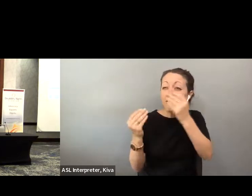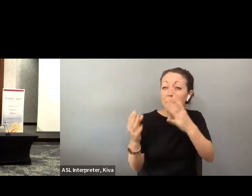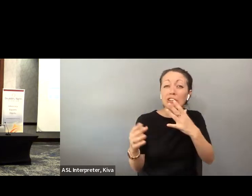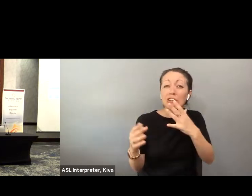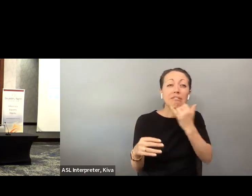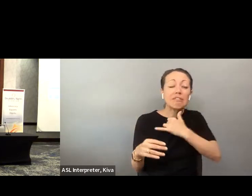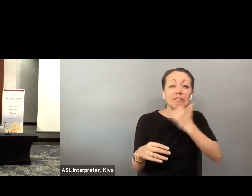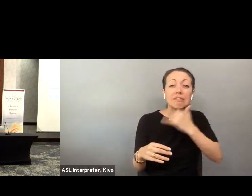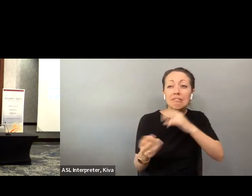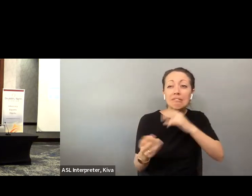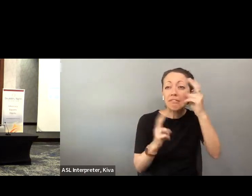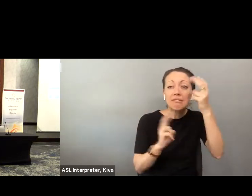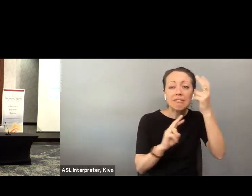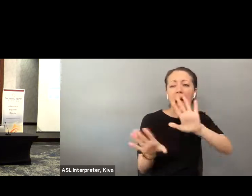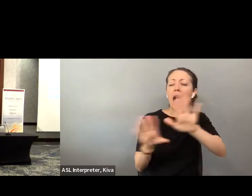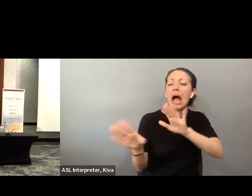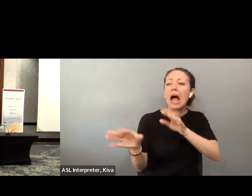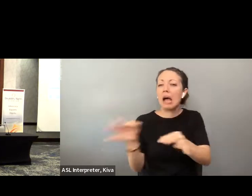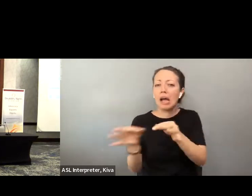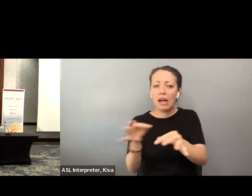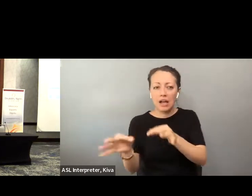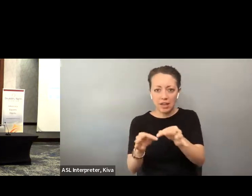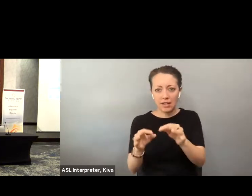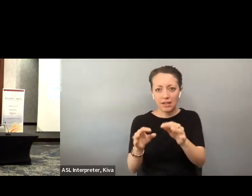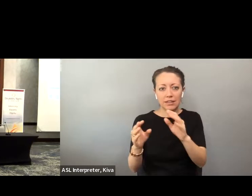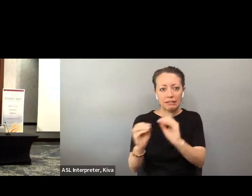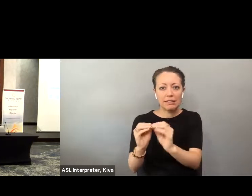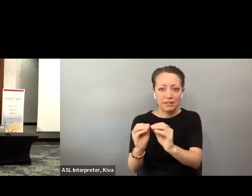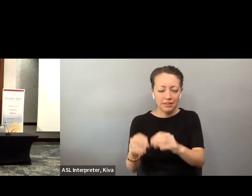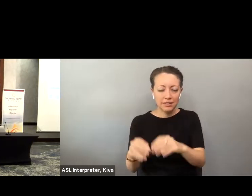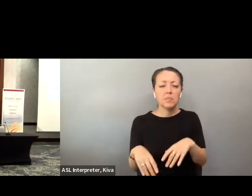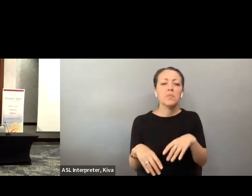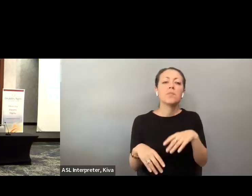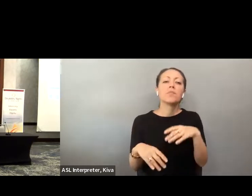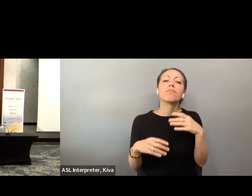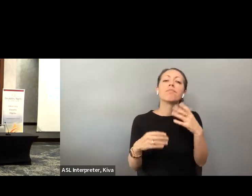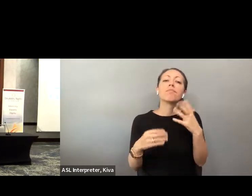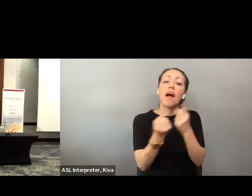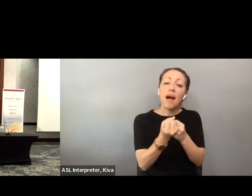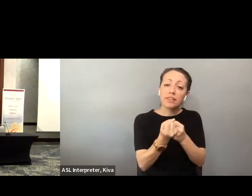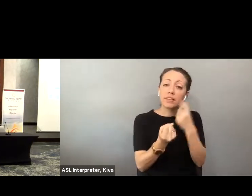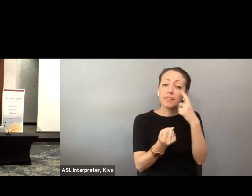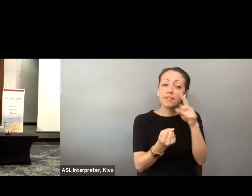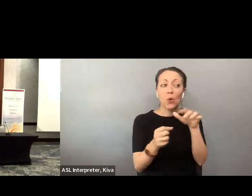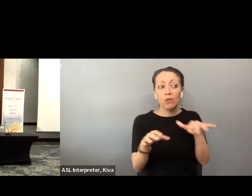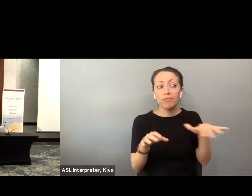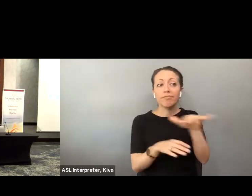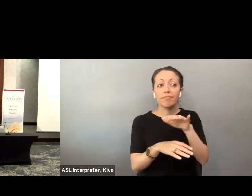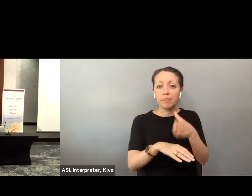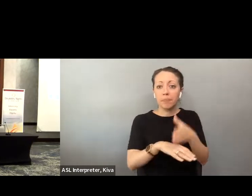combat ing mis and disinformation. A lot of coordination across